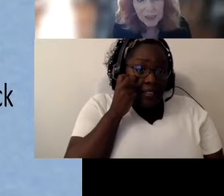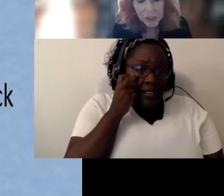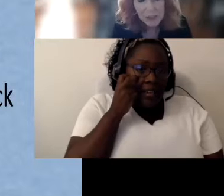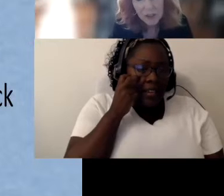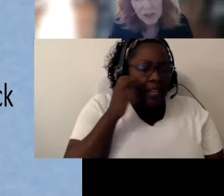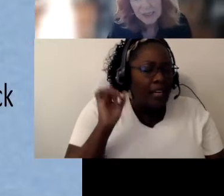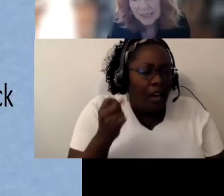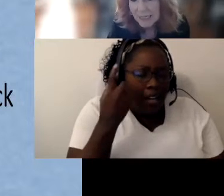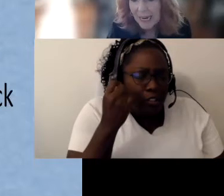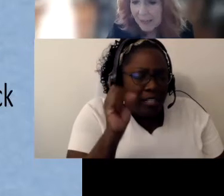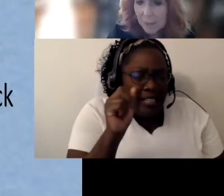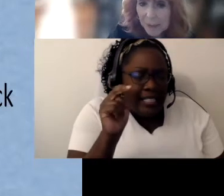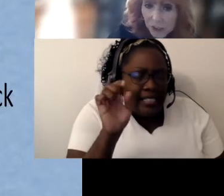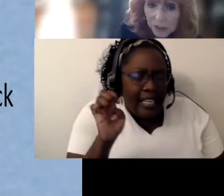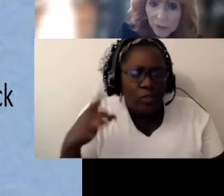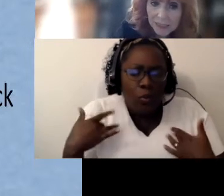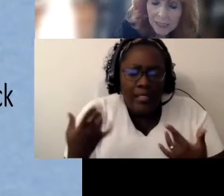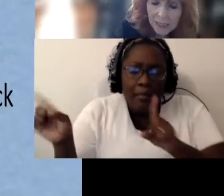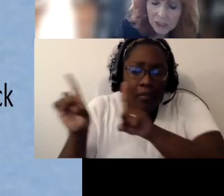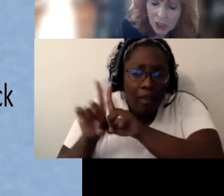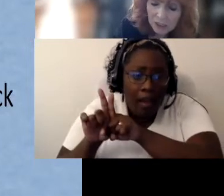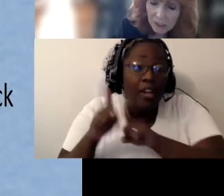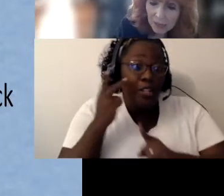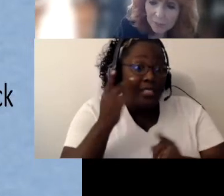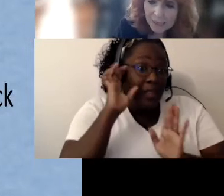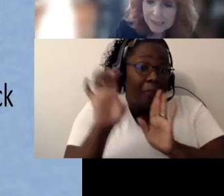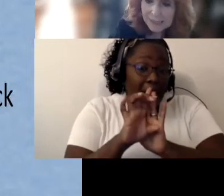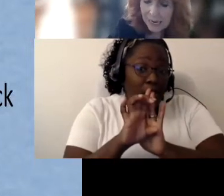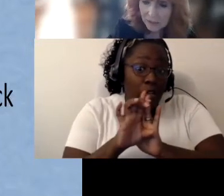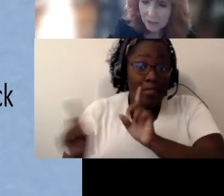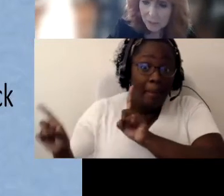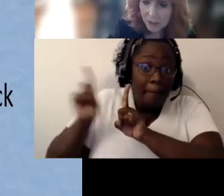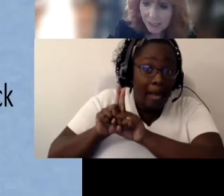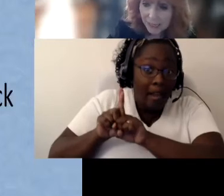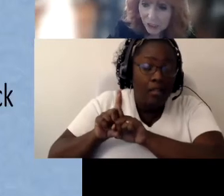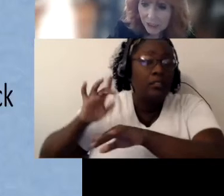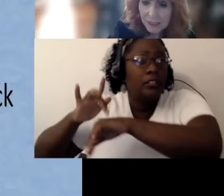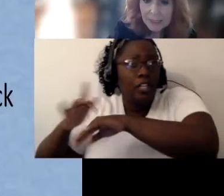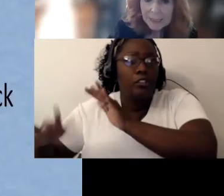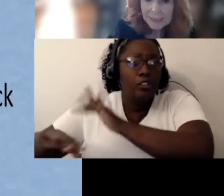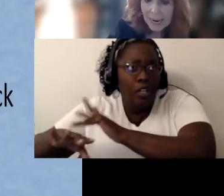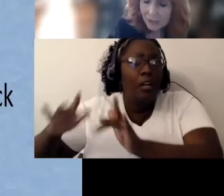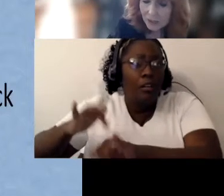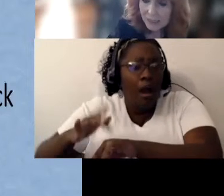So you can see that in the picture talks a lot about his tactile communication, tactile